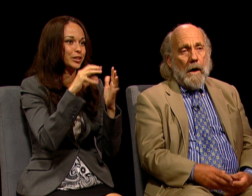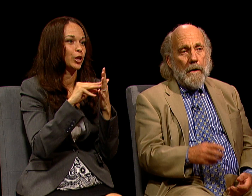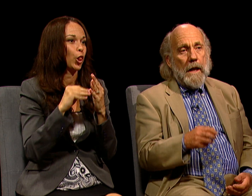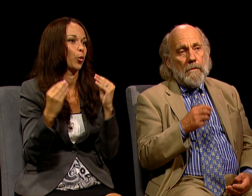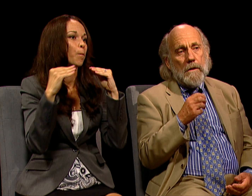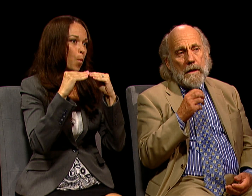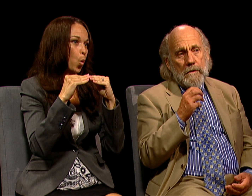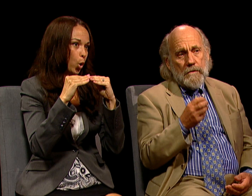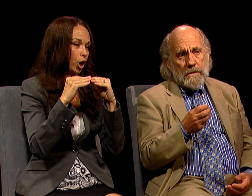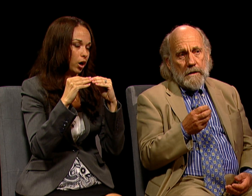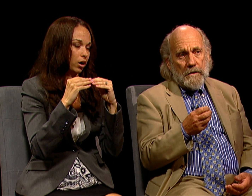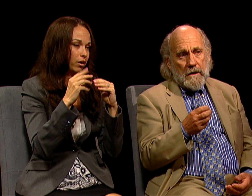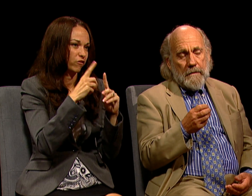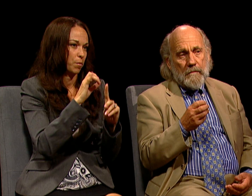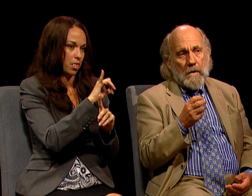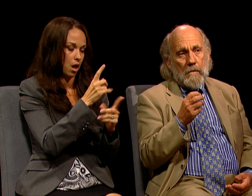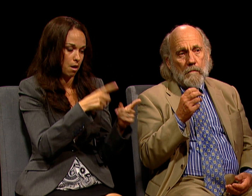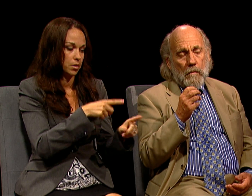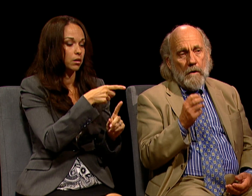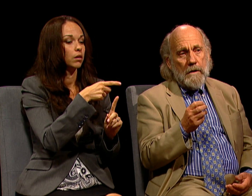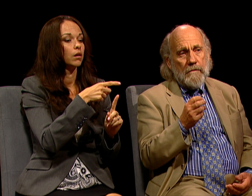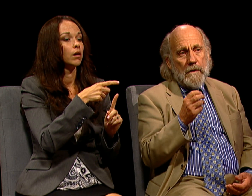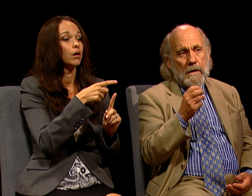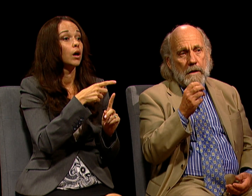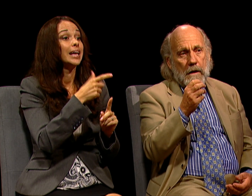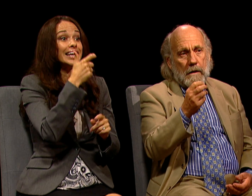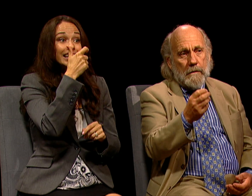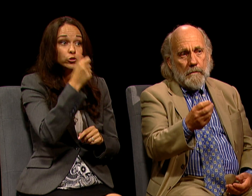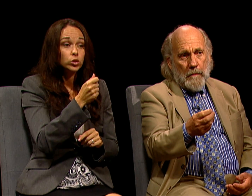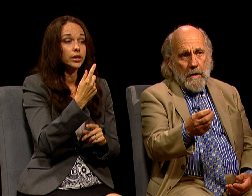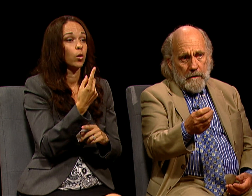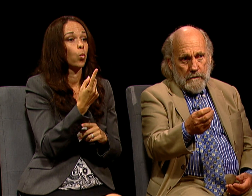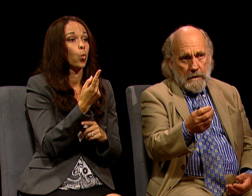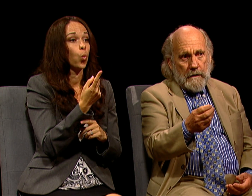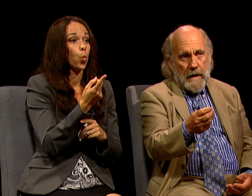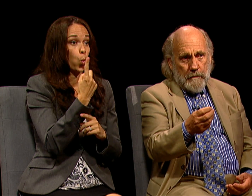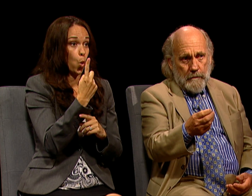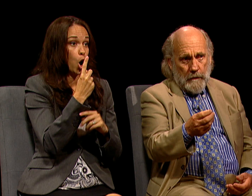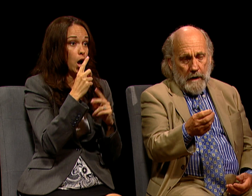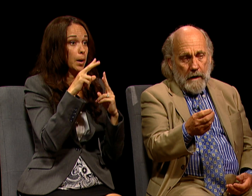AND, INTERESTINGLY, ONE OF THE PARTNERS IN THAT PLANT